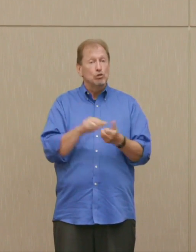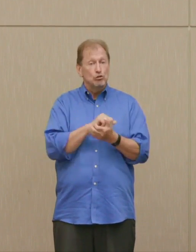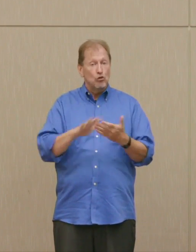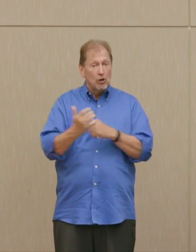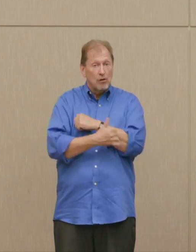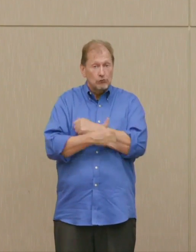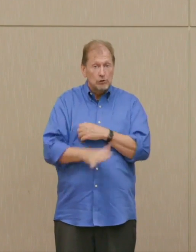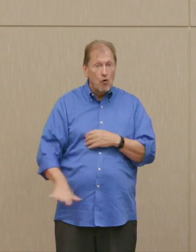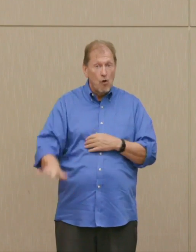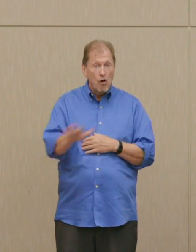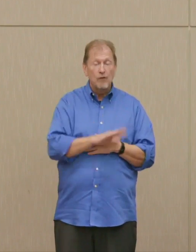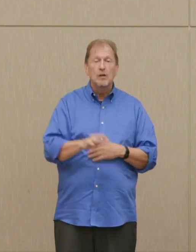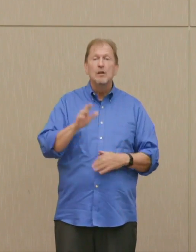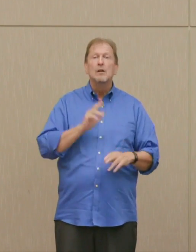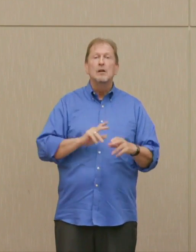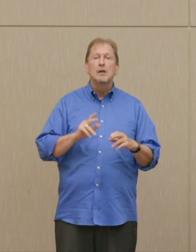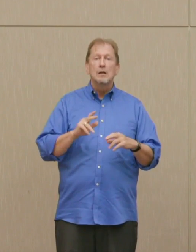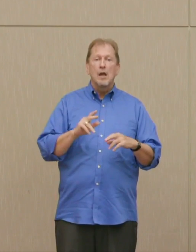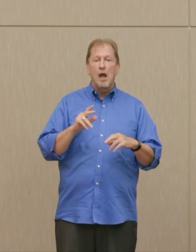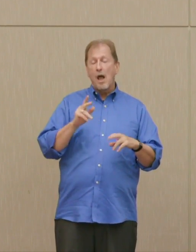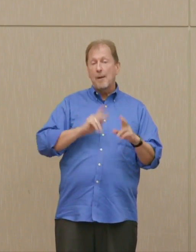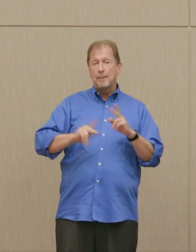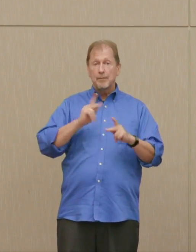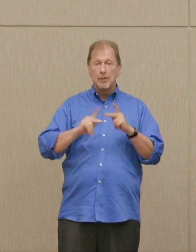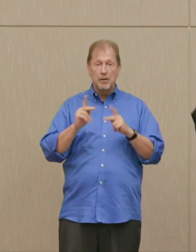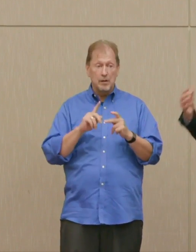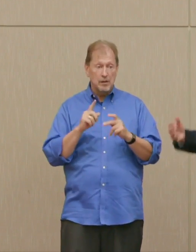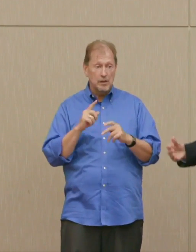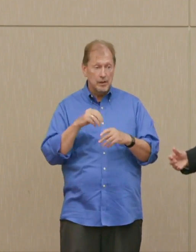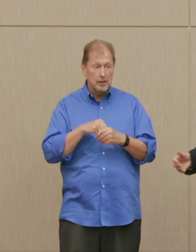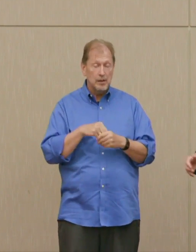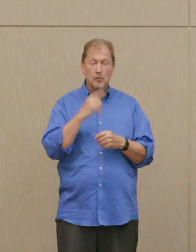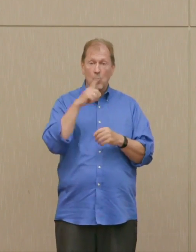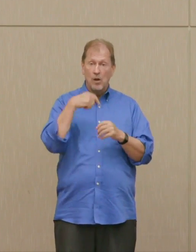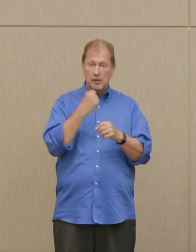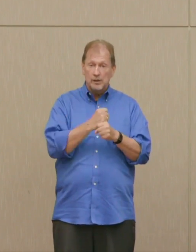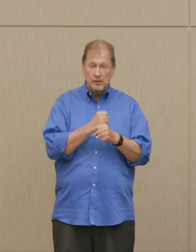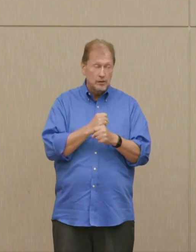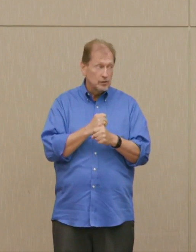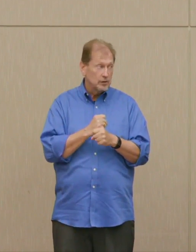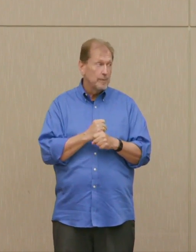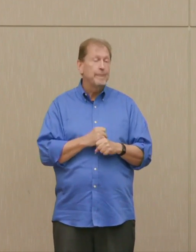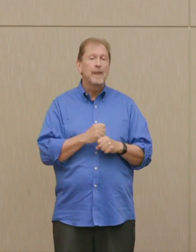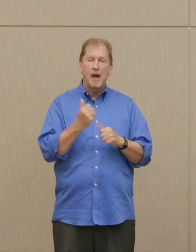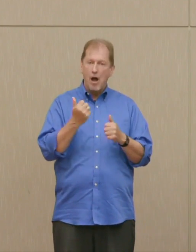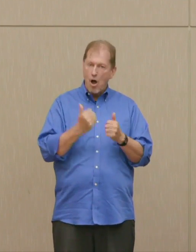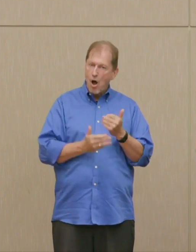Starving within months to a year of this decade nearly everyone on earth.